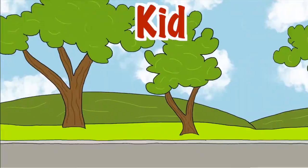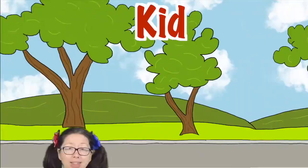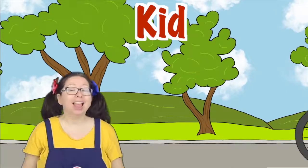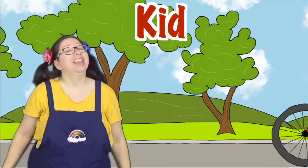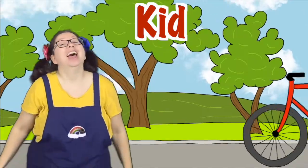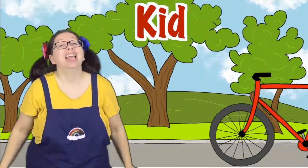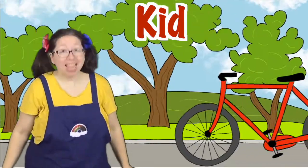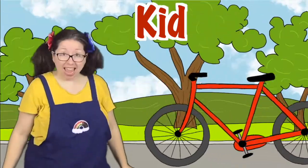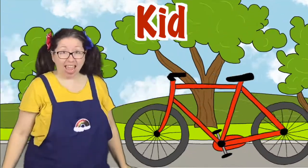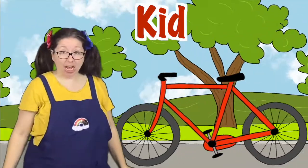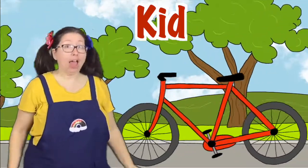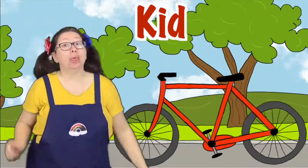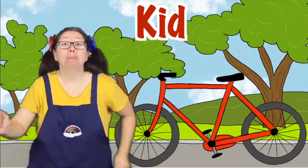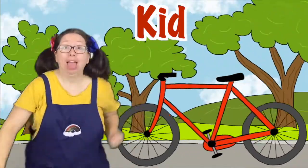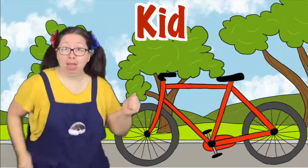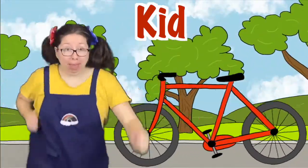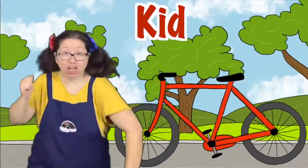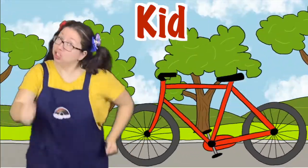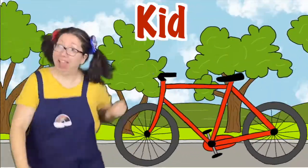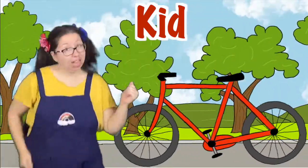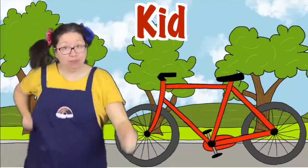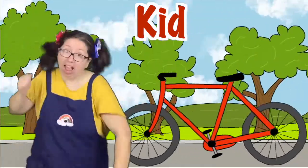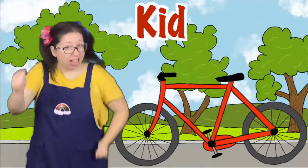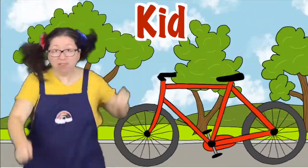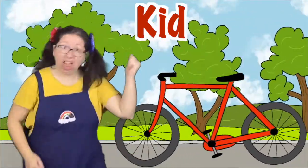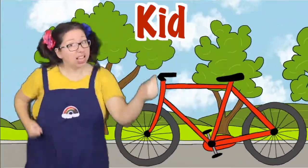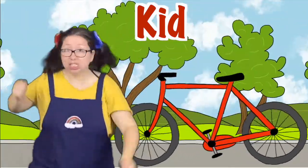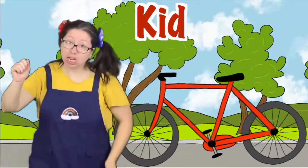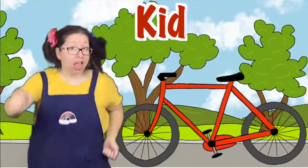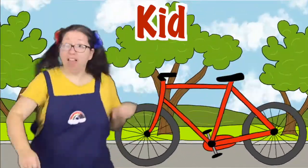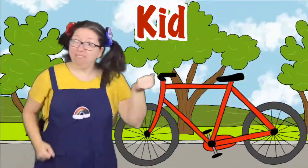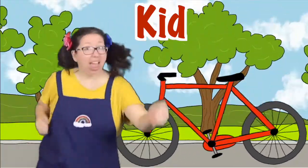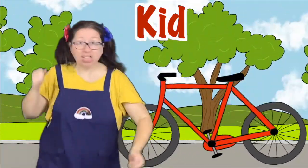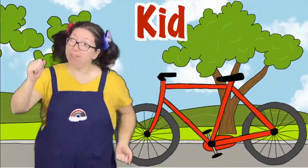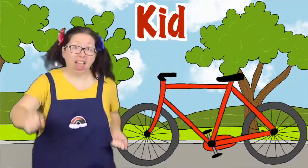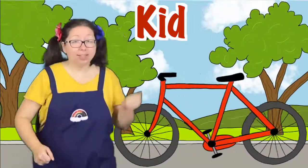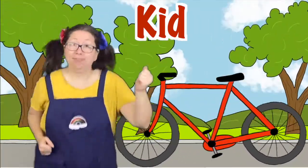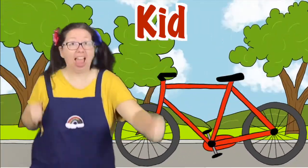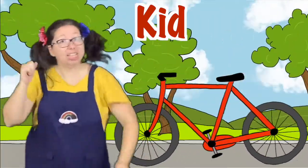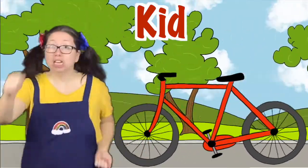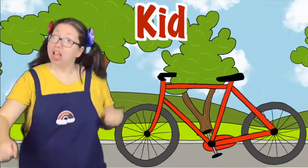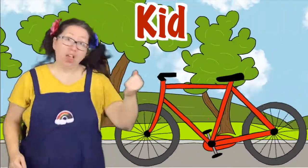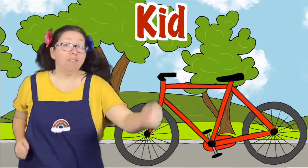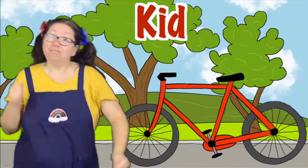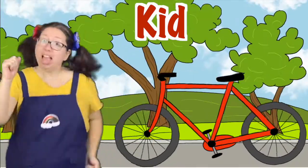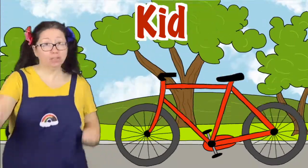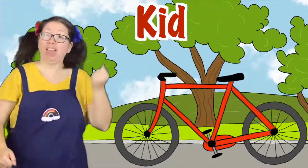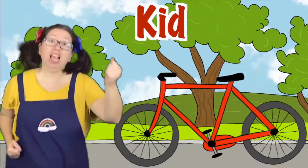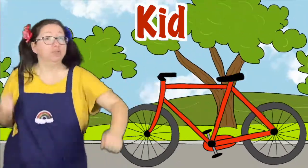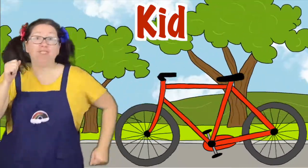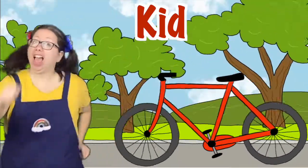The kid on the Bike Pedals fast fast fast Fast fast fast Fast fast fast